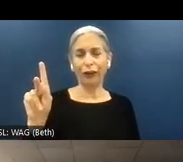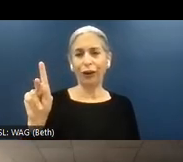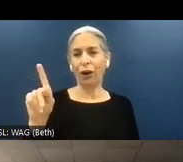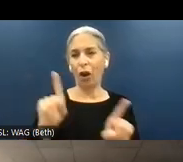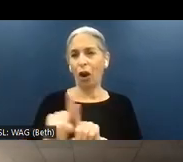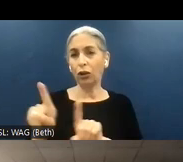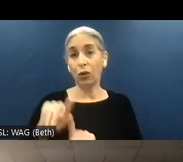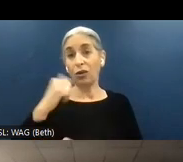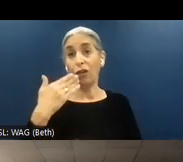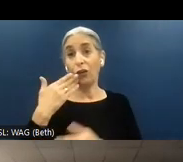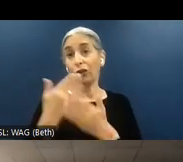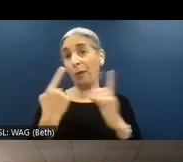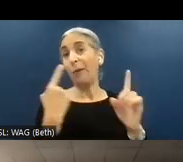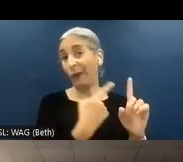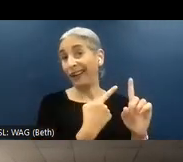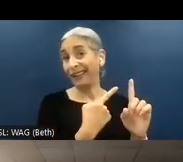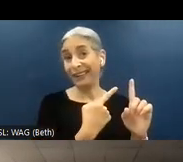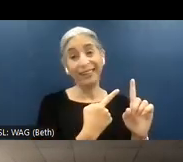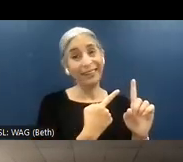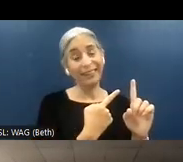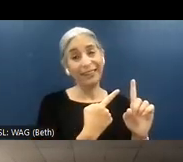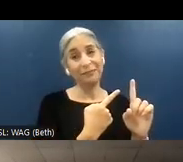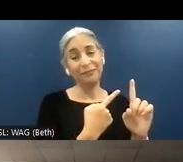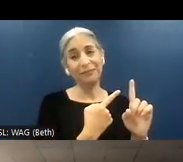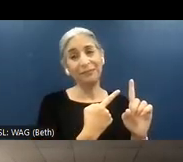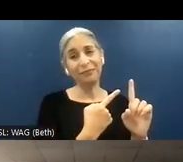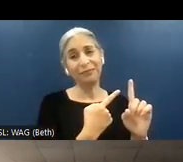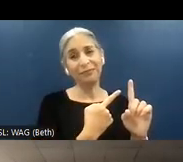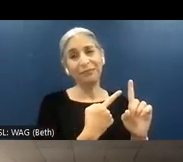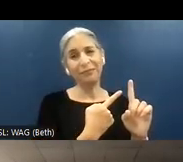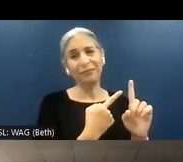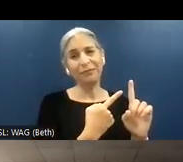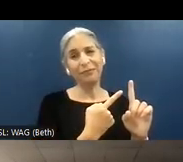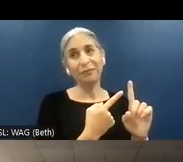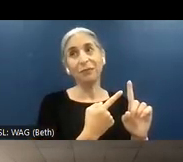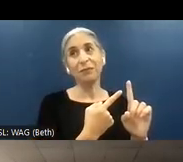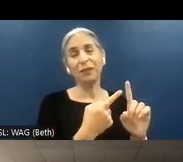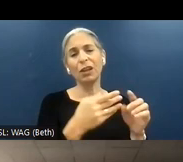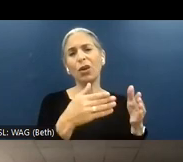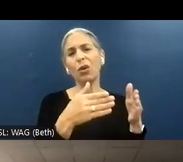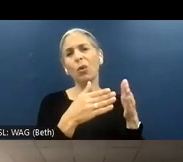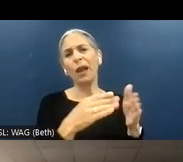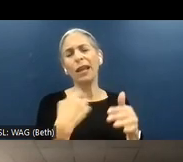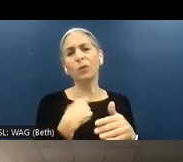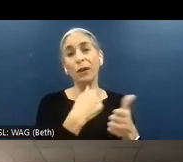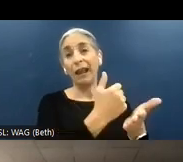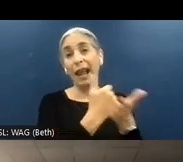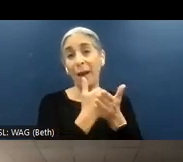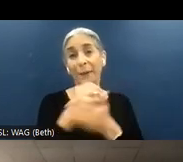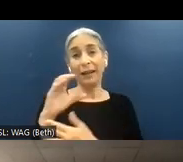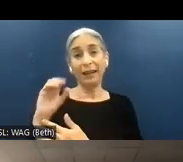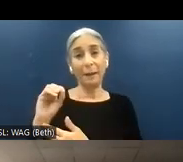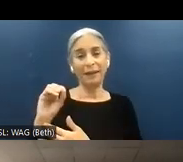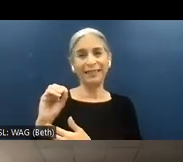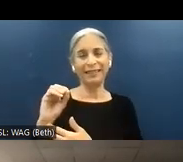good point. And it is -- I mean, ways we are helping companies is -- I mean, besides